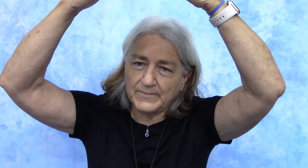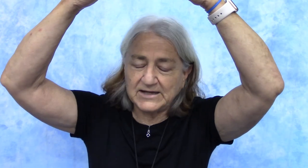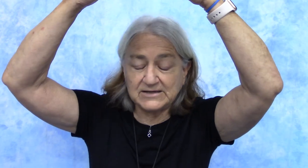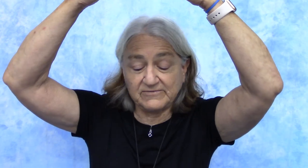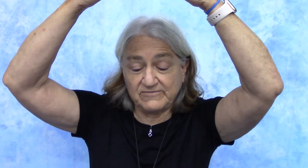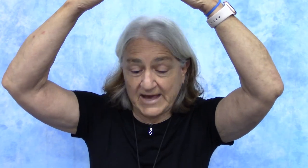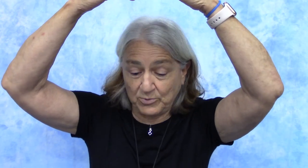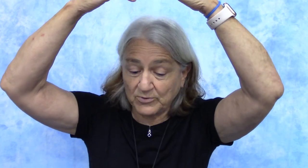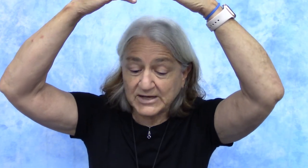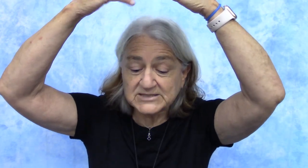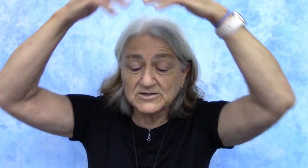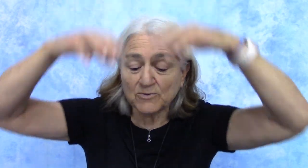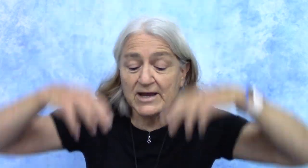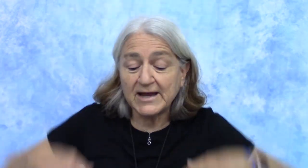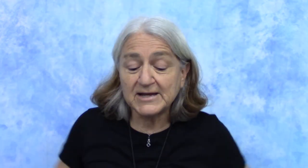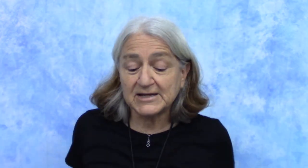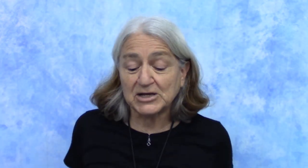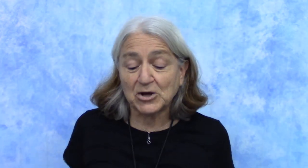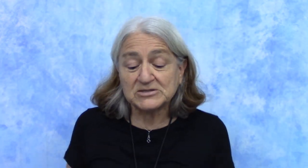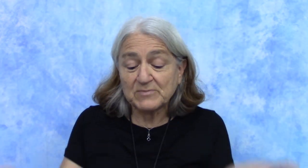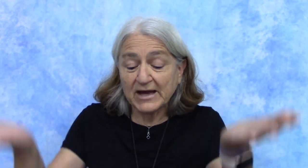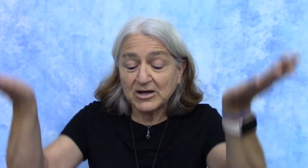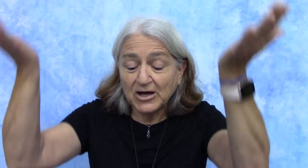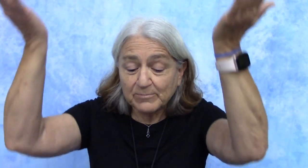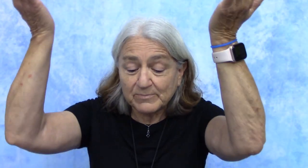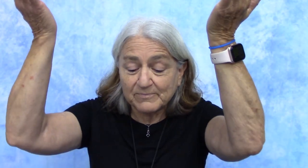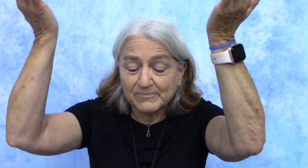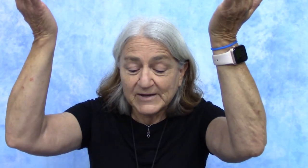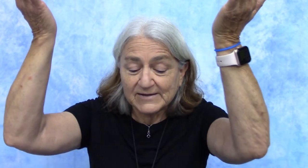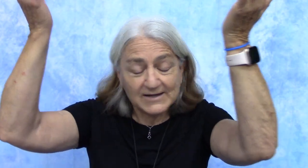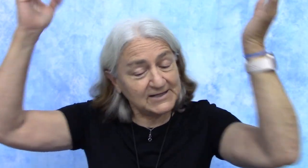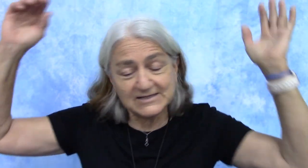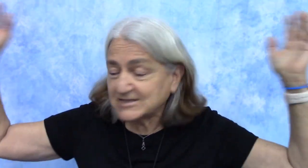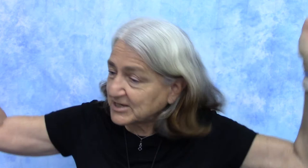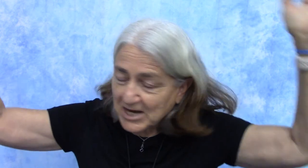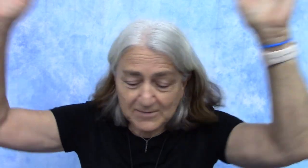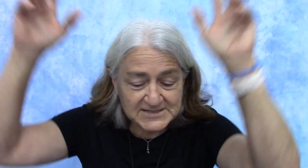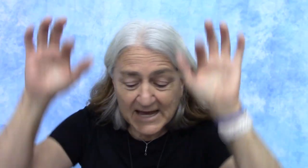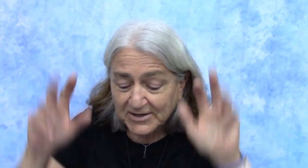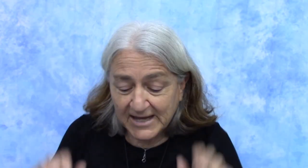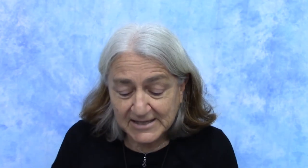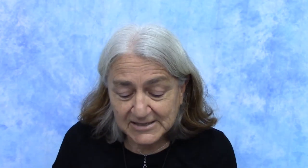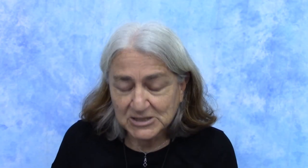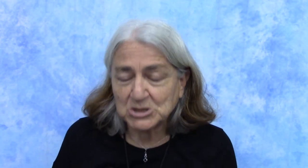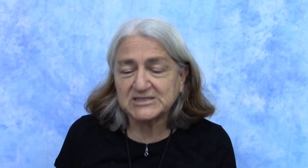and it evaporates the rain and it goes back up and then it's going to come down again just like the